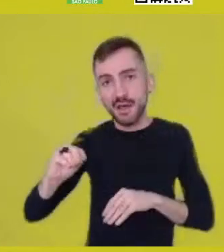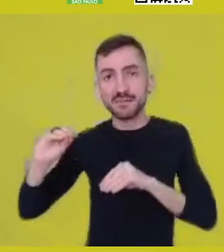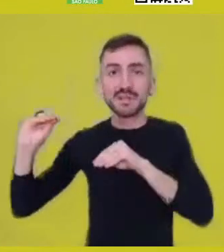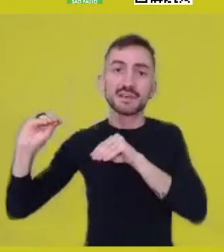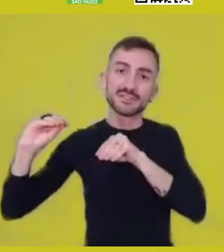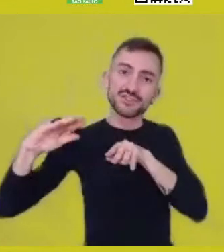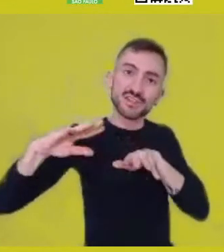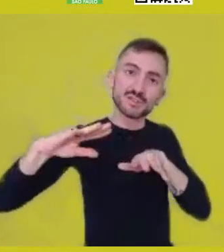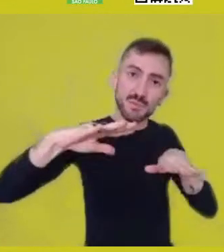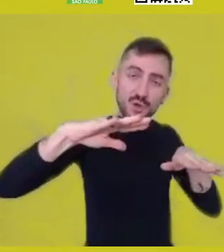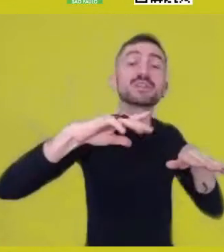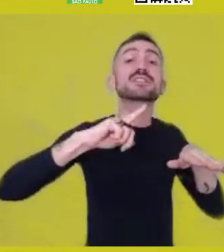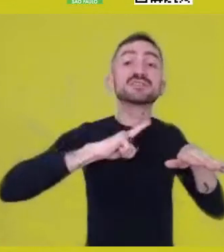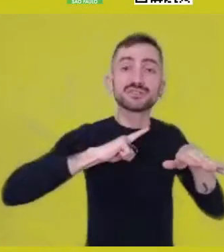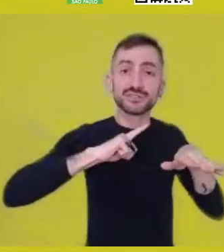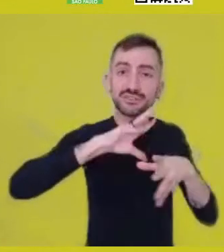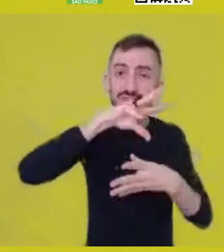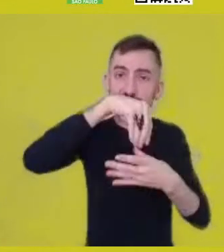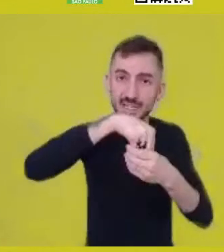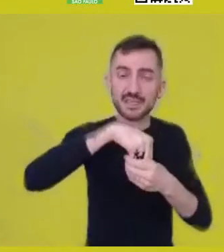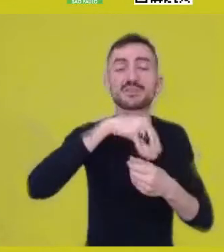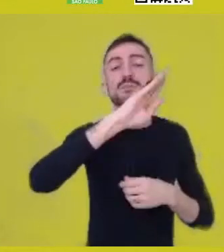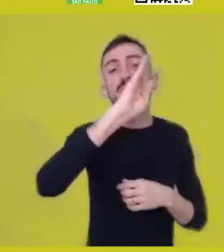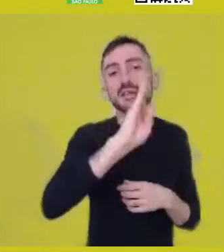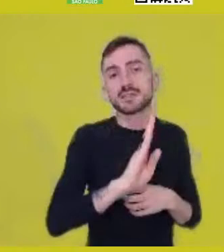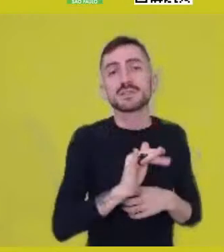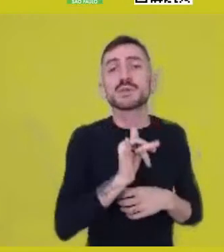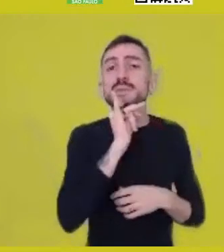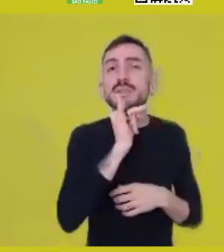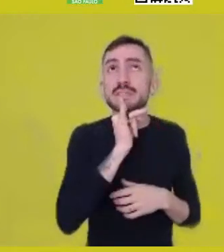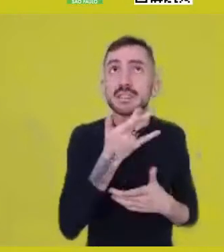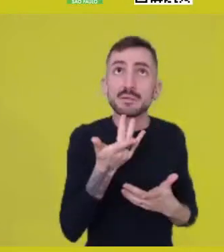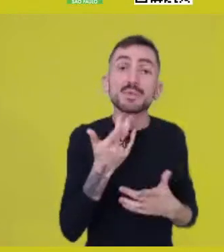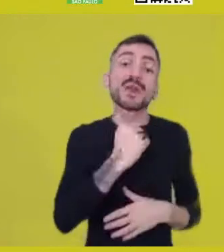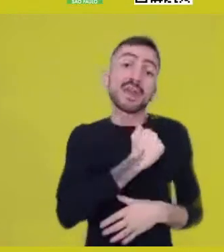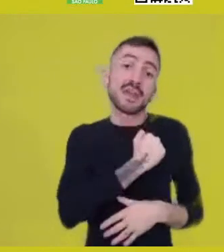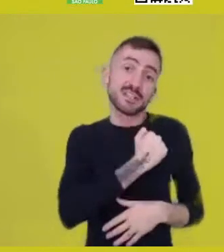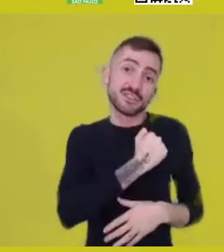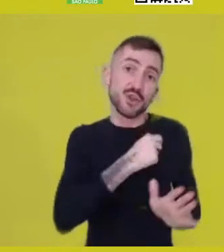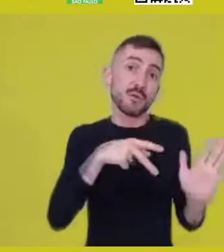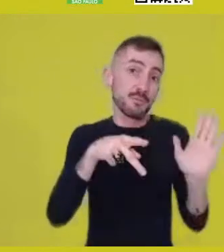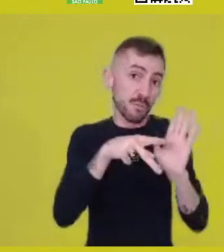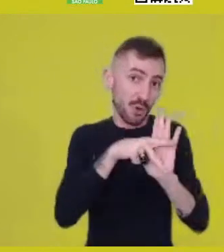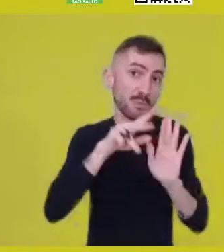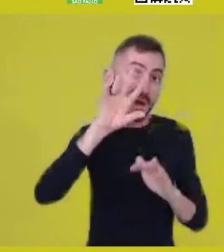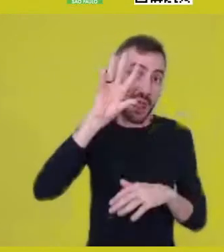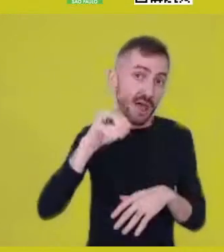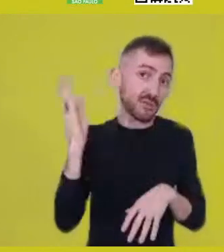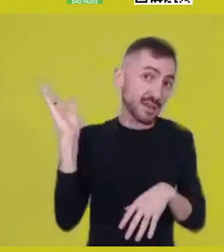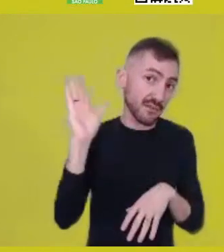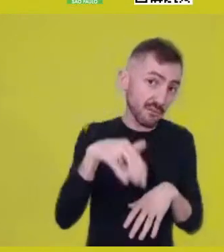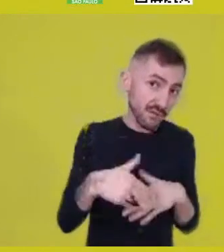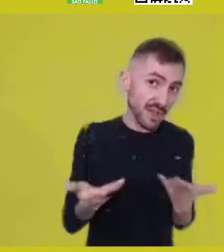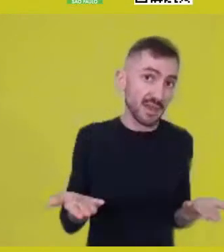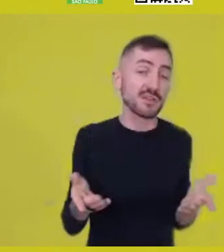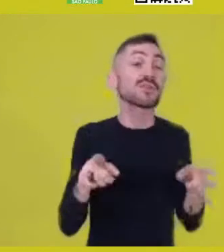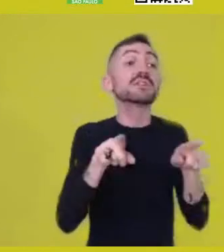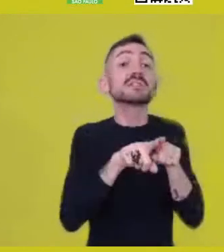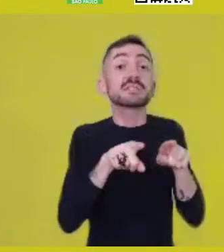It is present in African religions, in Quilombola experiences,